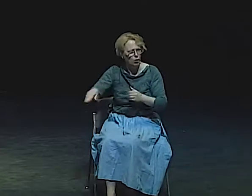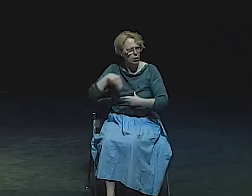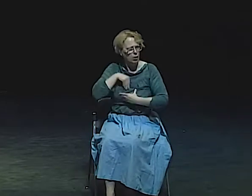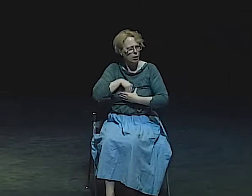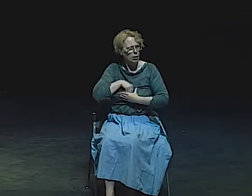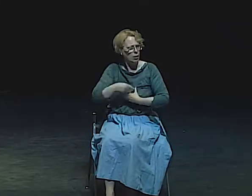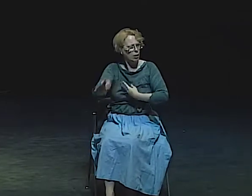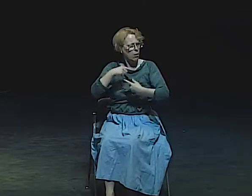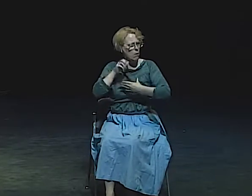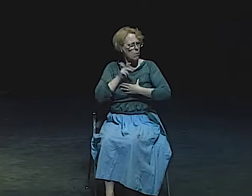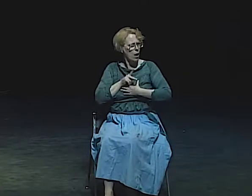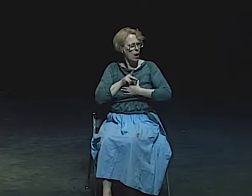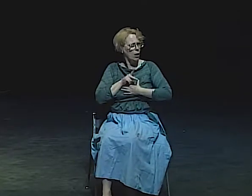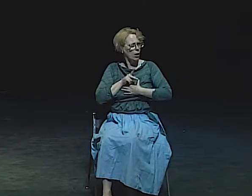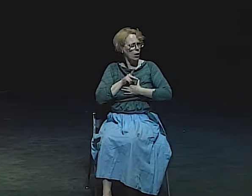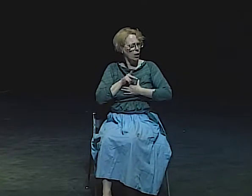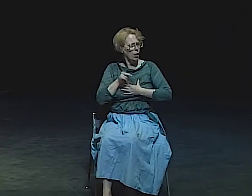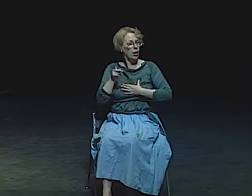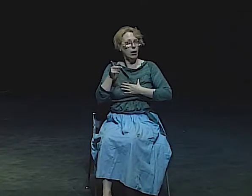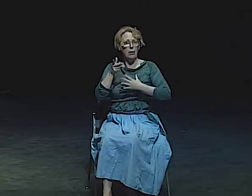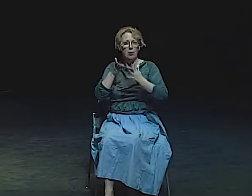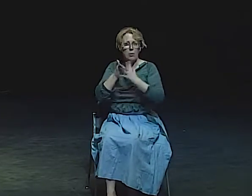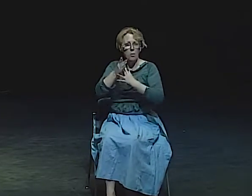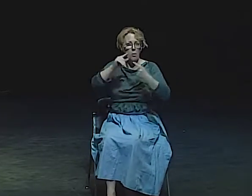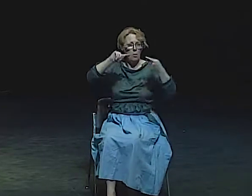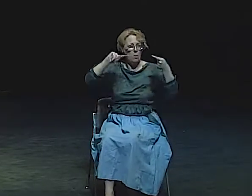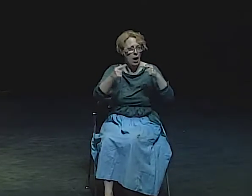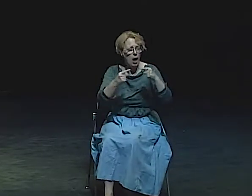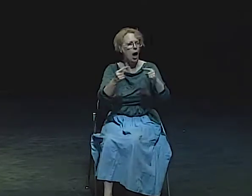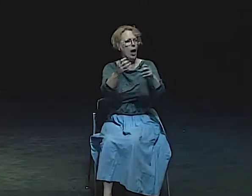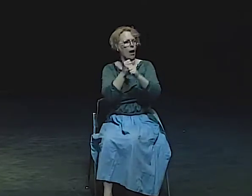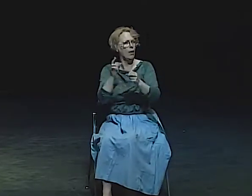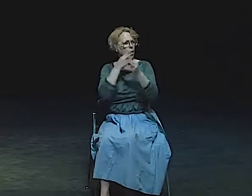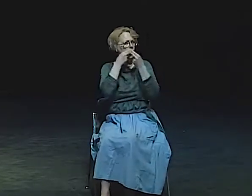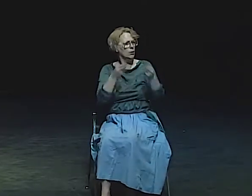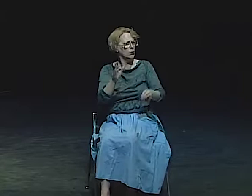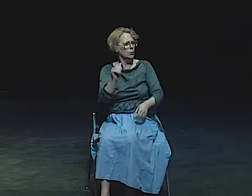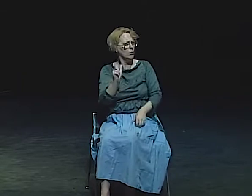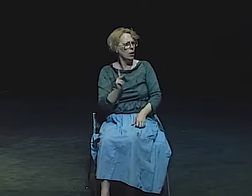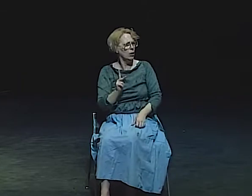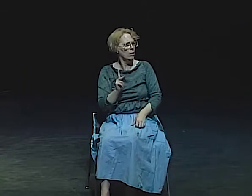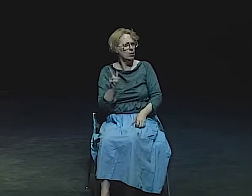BUT GOTTEN IT BACK, AND I DIDN'T KNOW HOW. IT SEEMED THAT HER INNER CHILD CAME BACK TO HER.